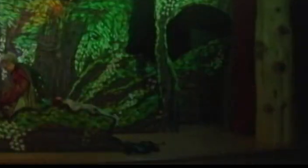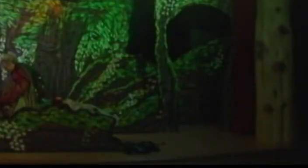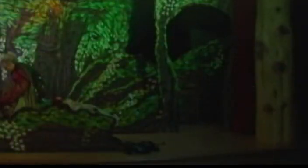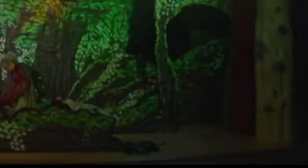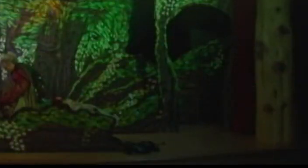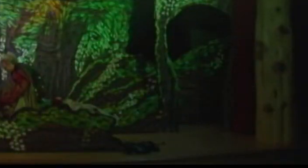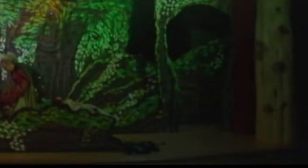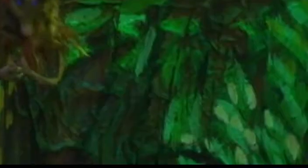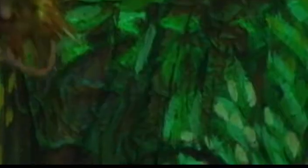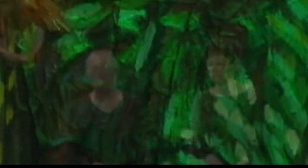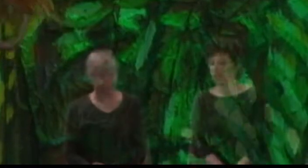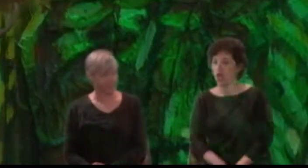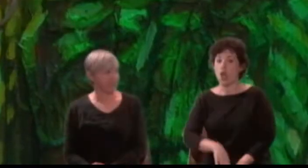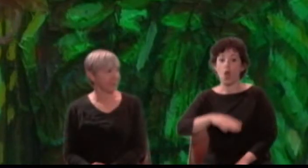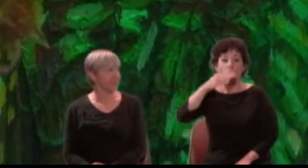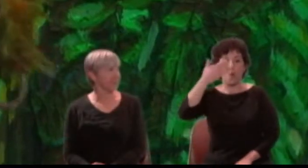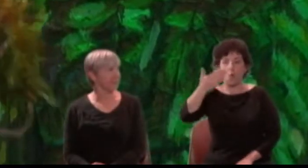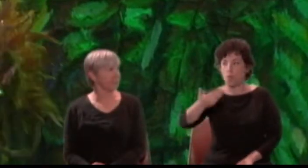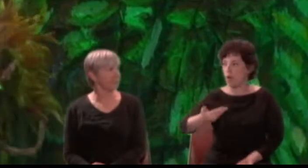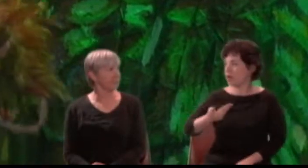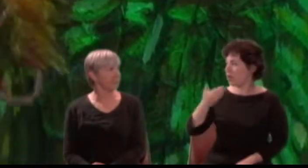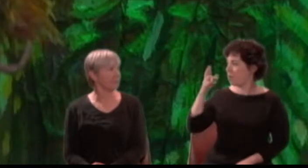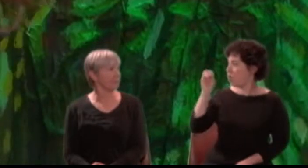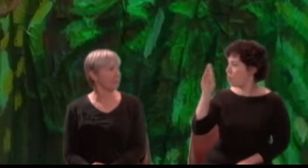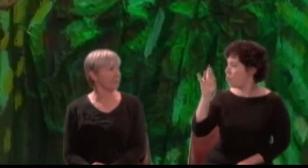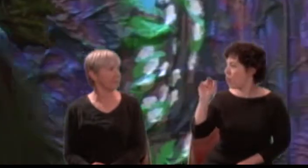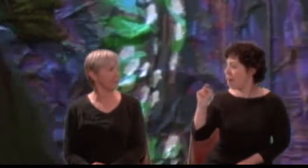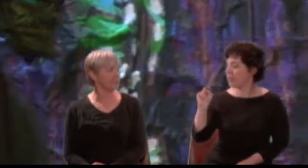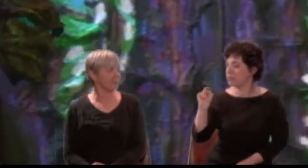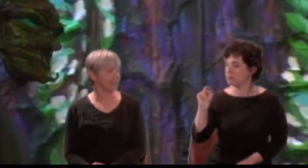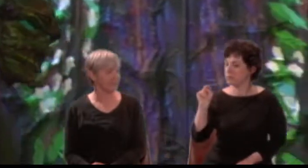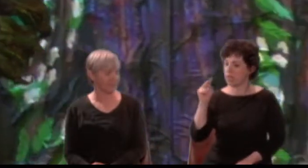Oberon: Welcome, good Robin. See'st thou this sweet sight?